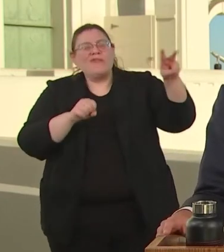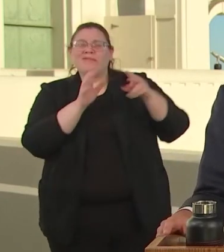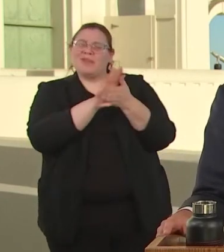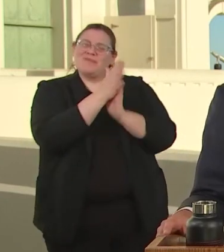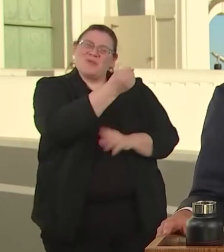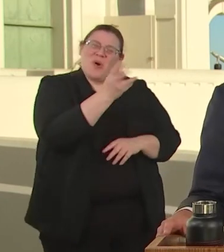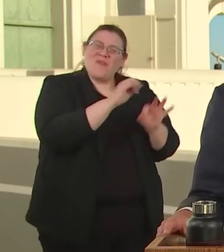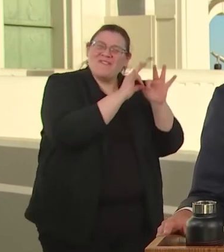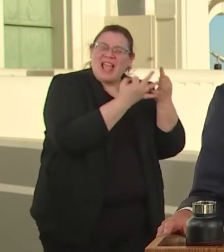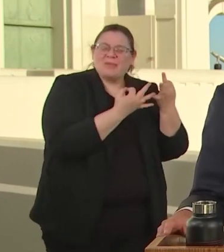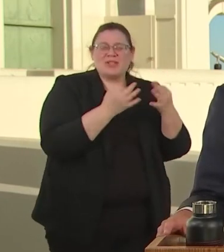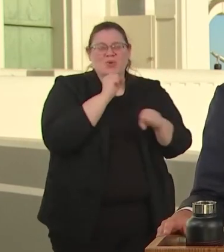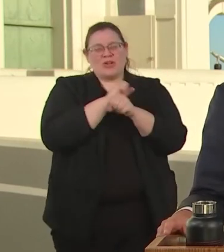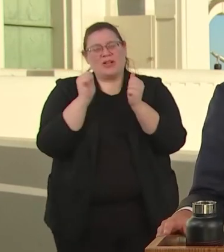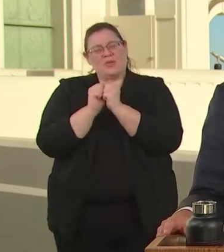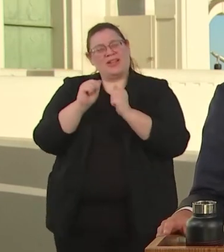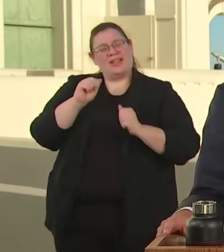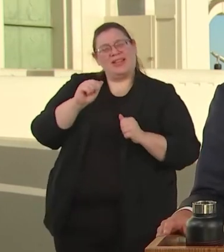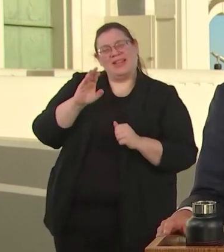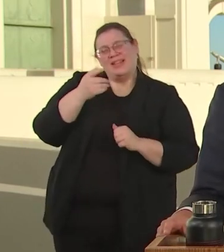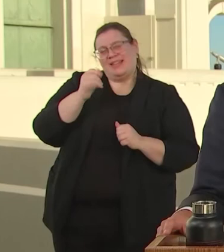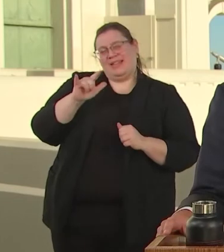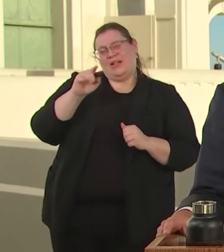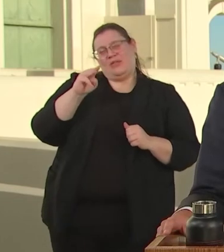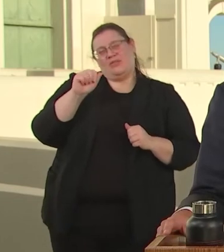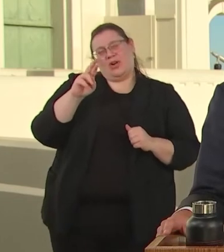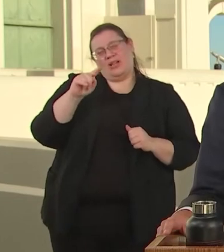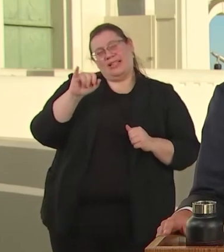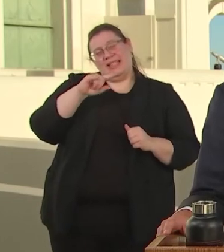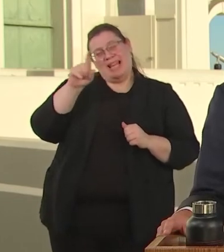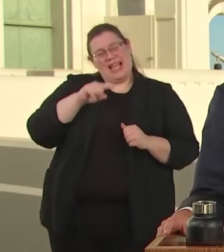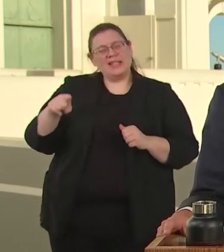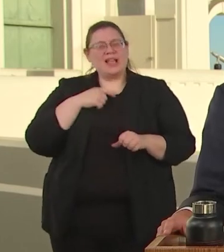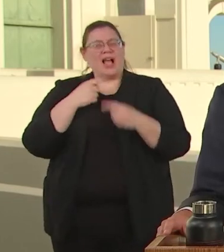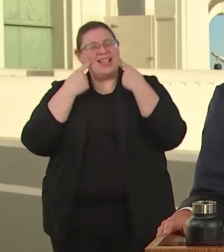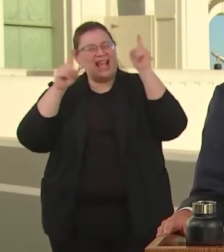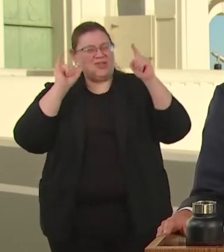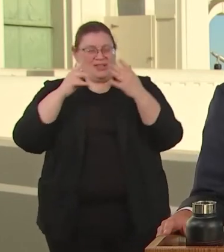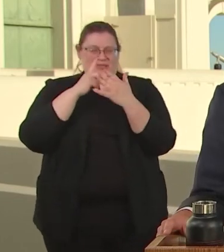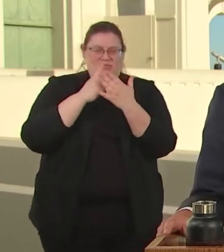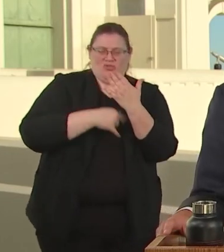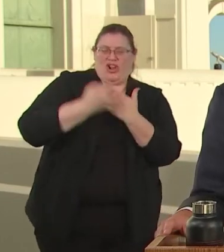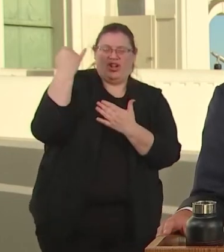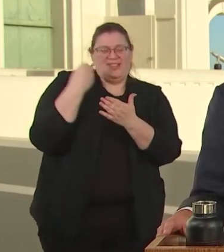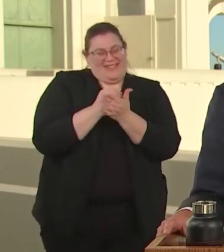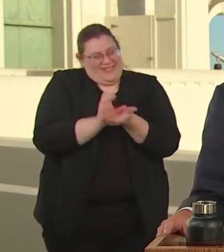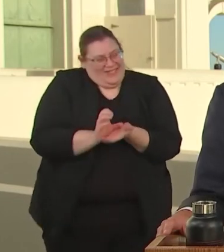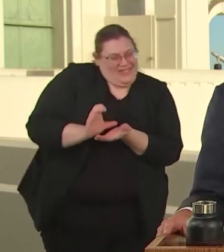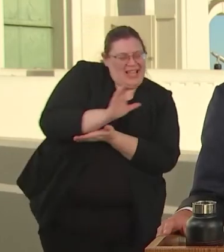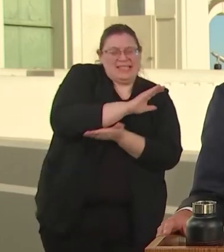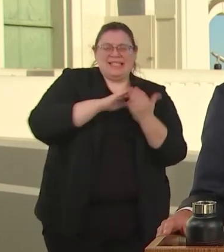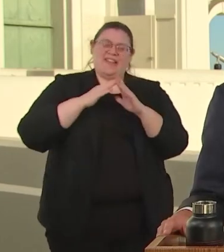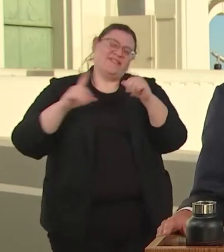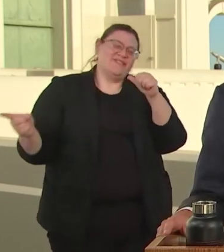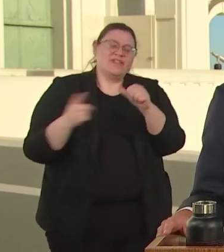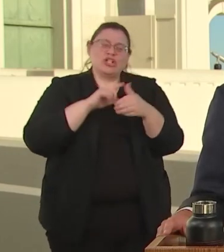OF THEIR OWN. SO ALONG COUNCIL PRESIDENT NURY